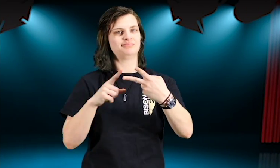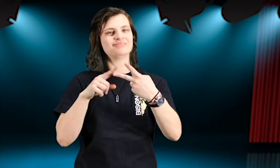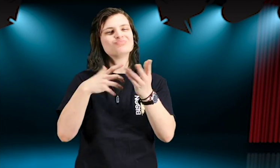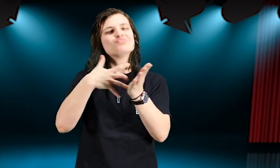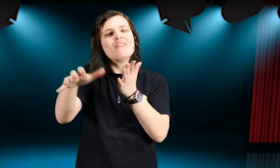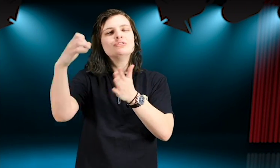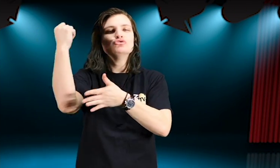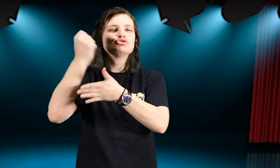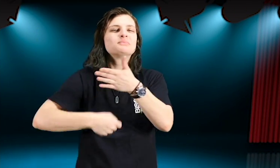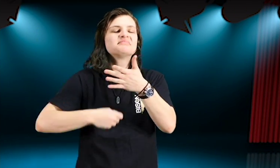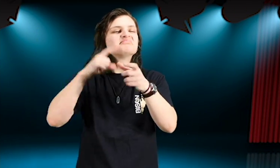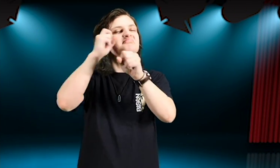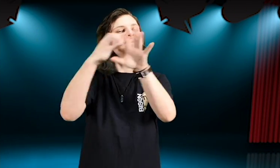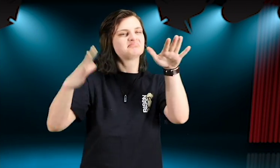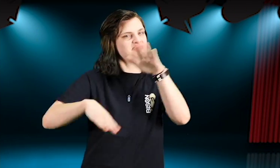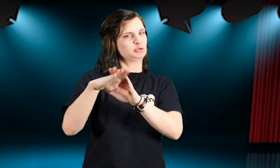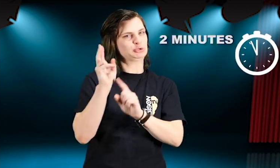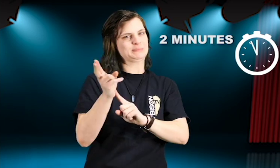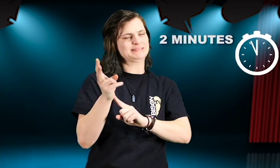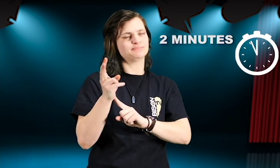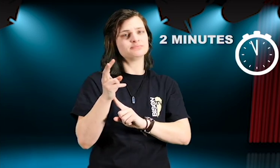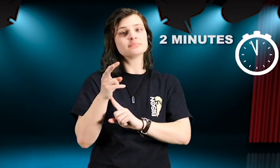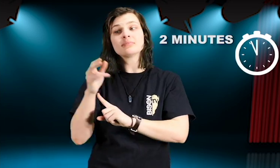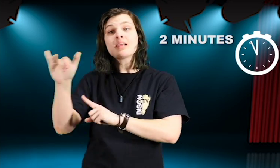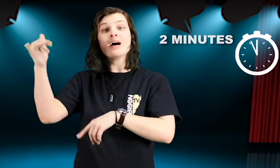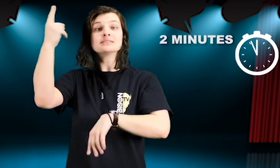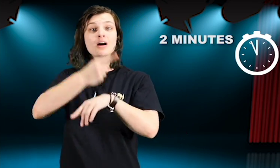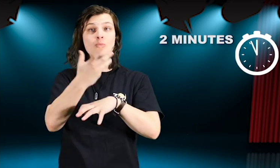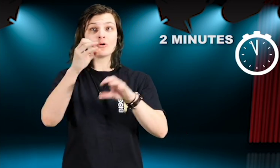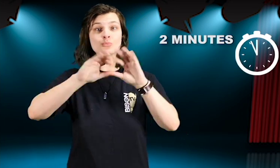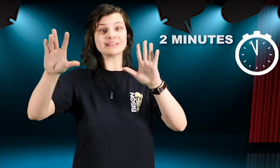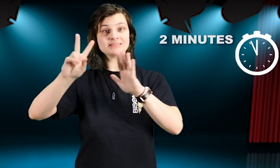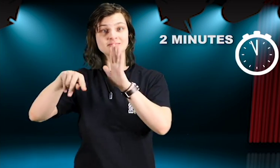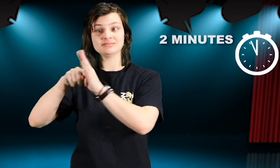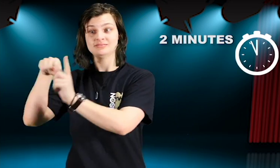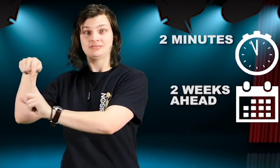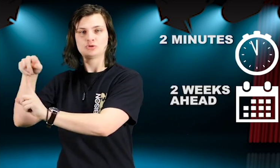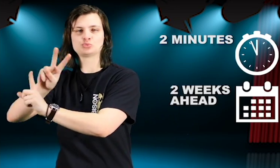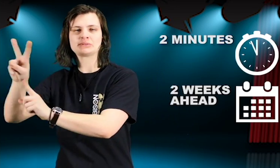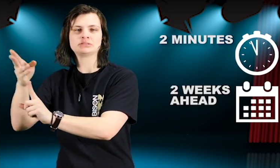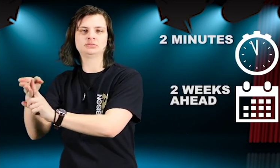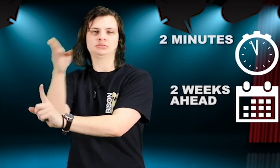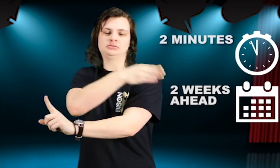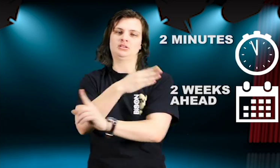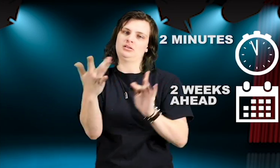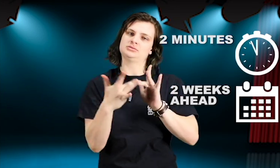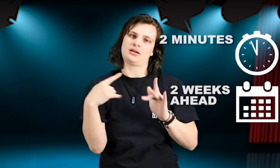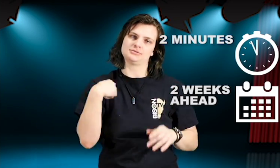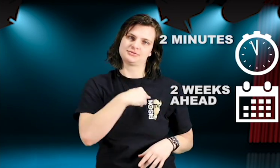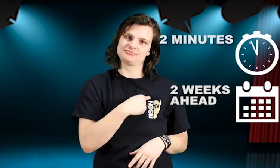and a rough script for a video up to two minutes. Contact us two weeks before the day you want your video released.